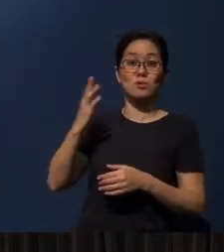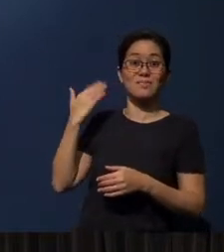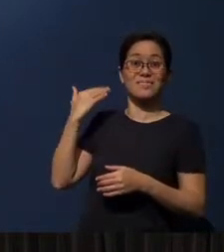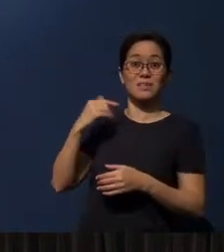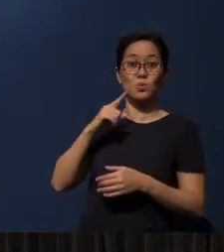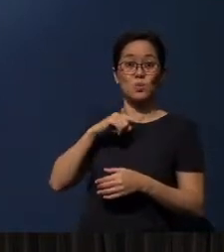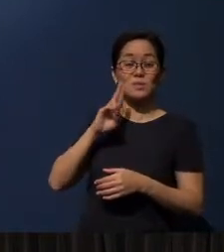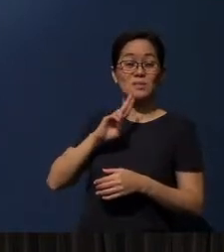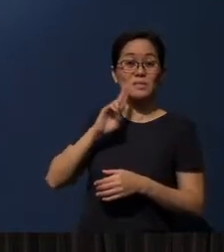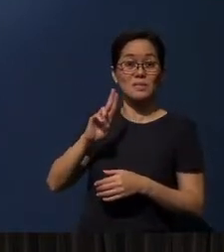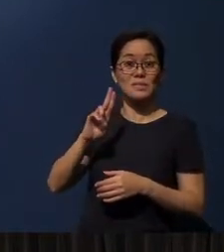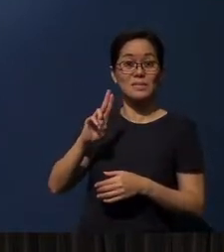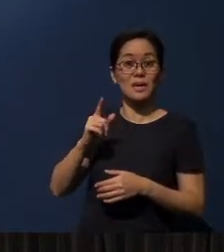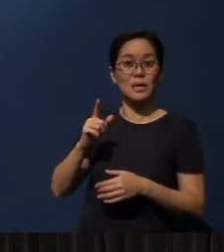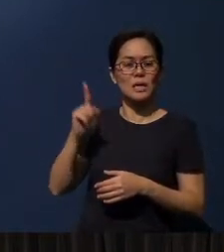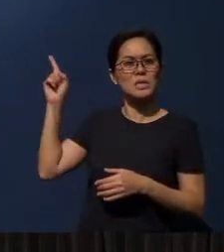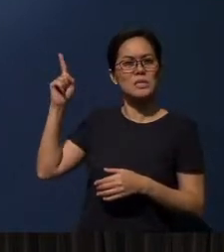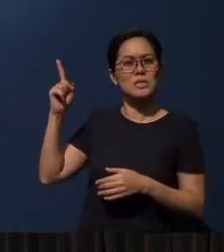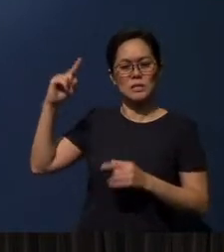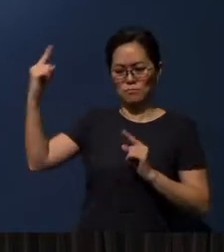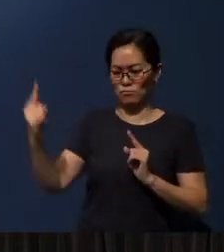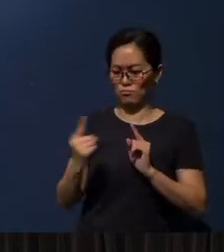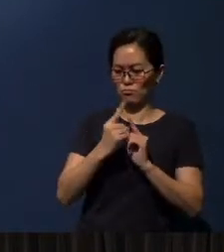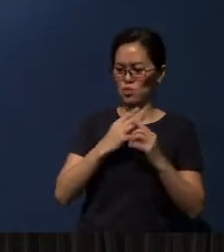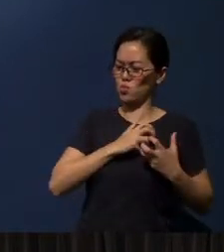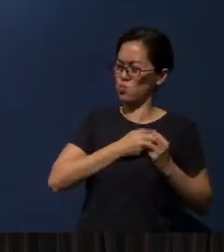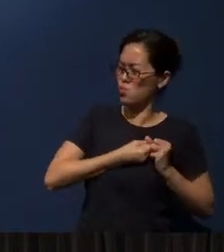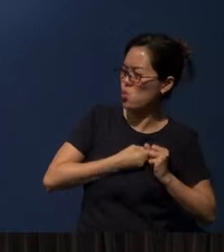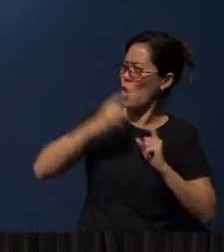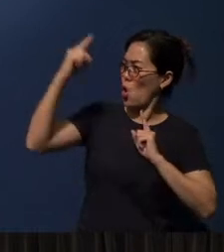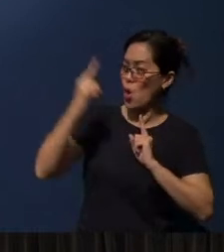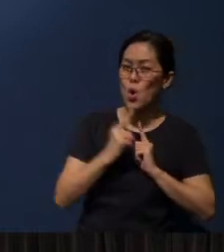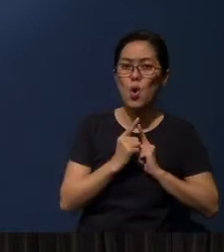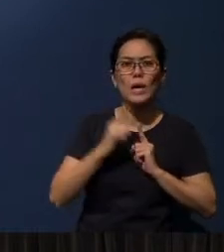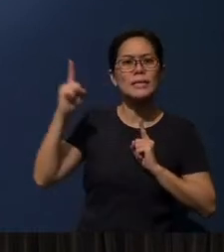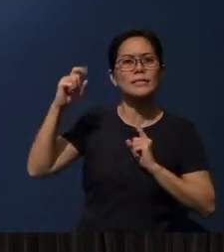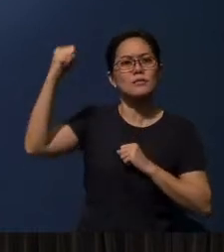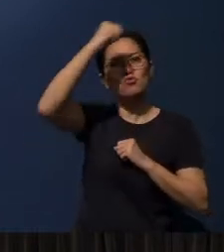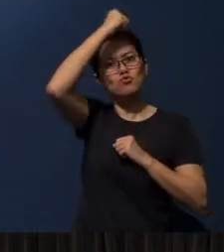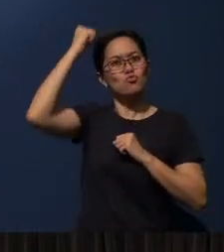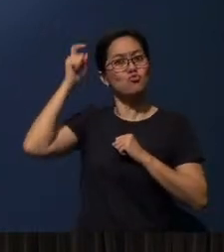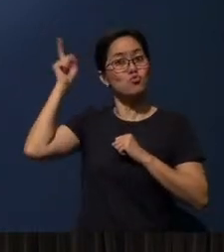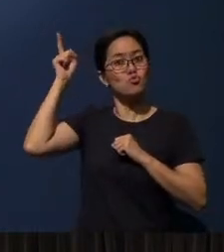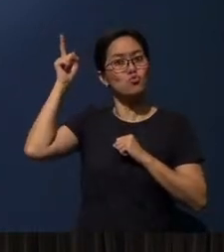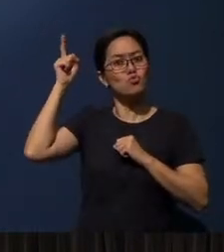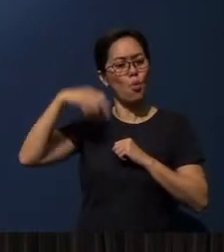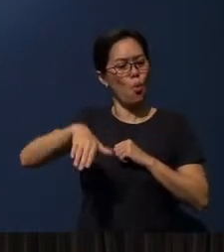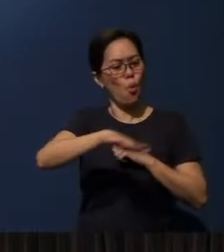Okay, He meets us in our mourning. He is sovereign over all.